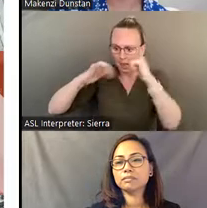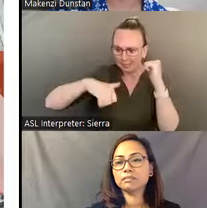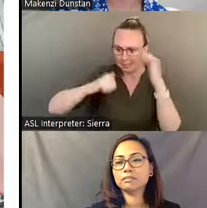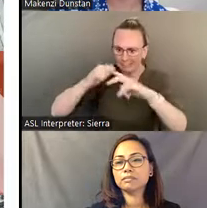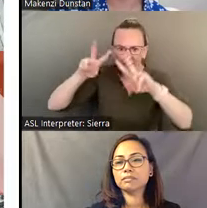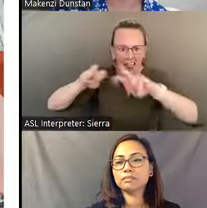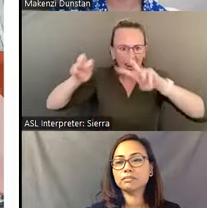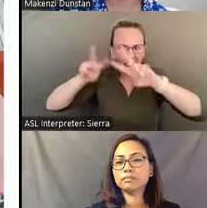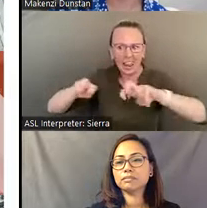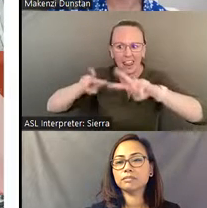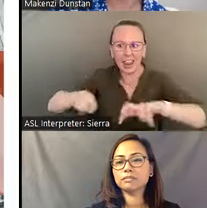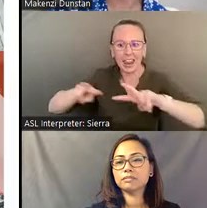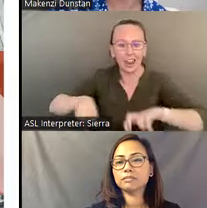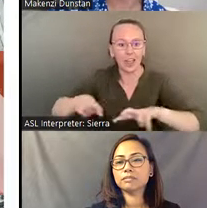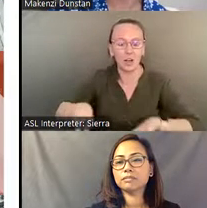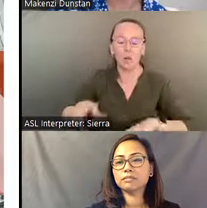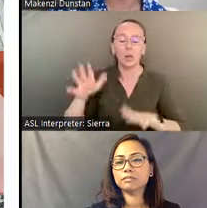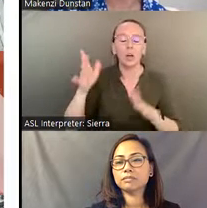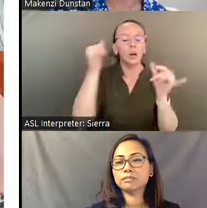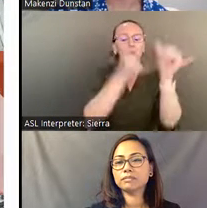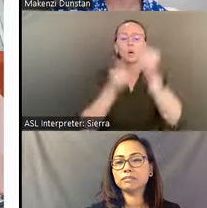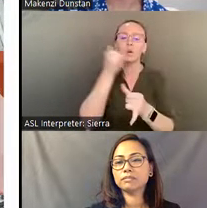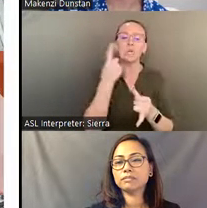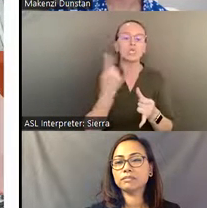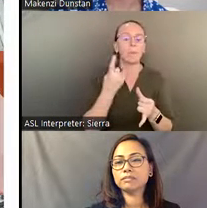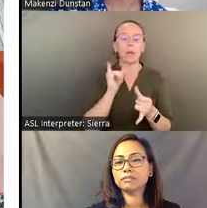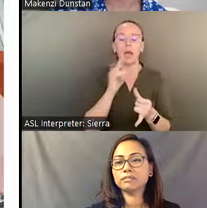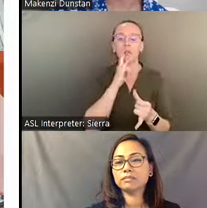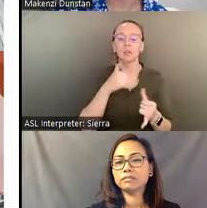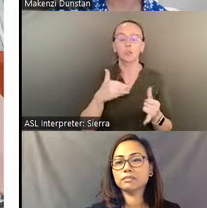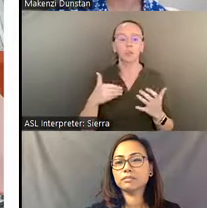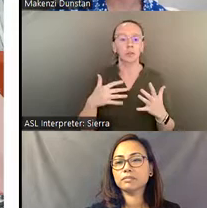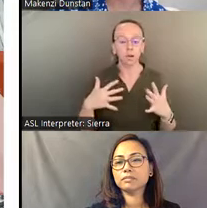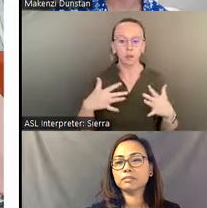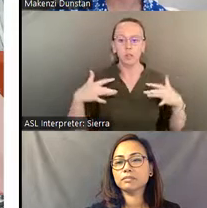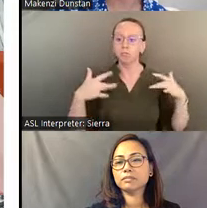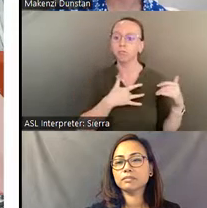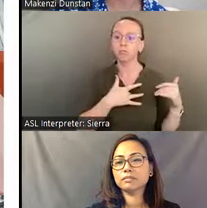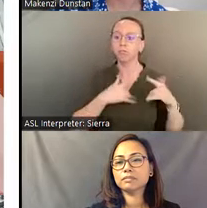There is something visceral about this place, and you know it before you even set foot on it.